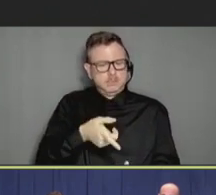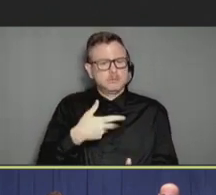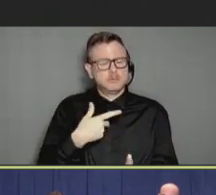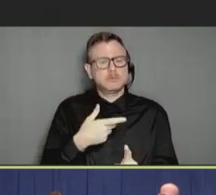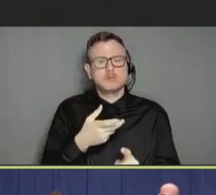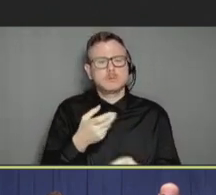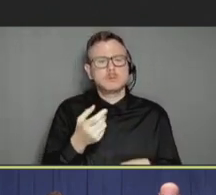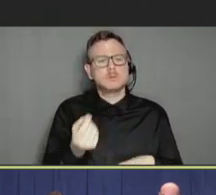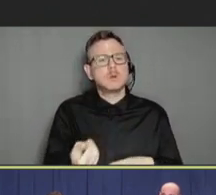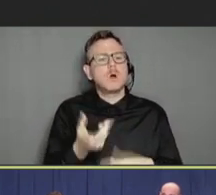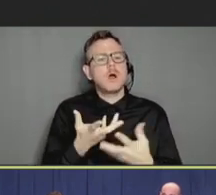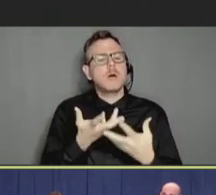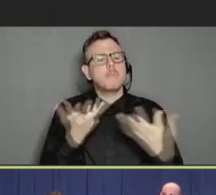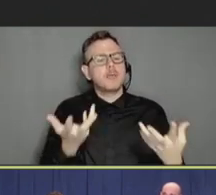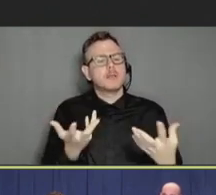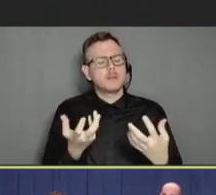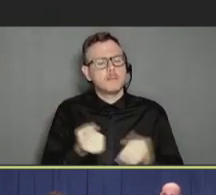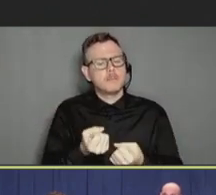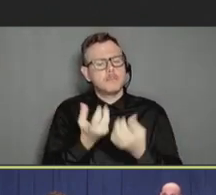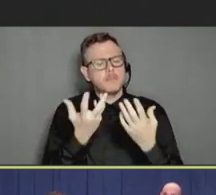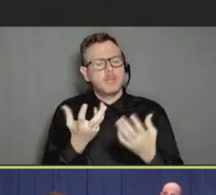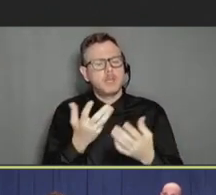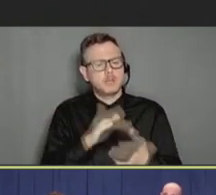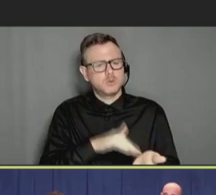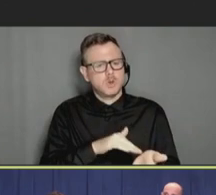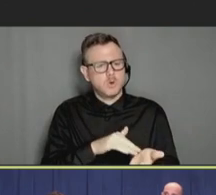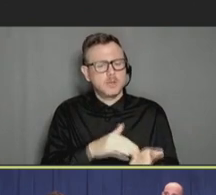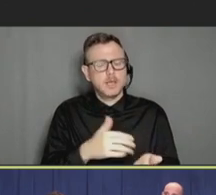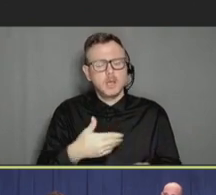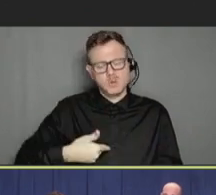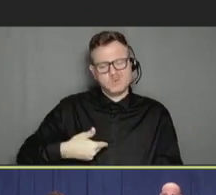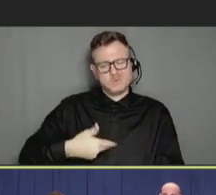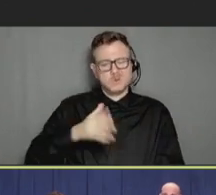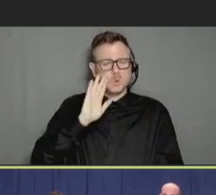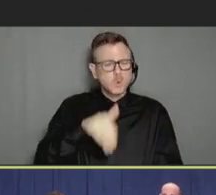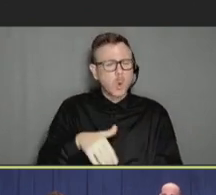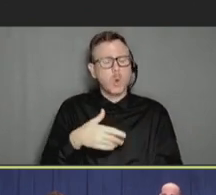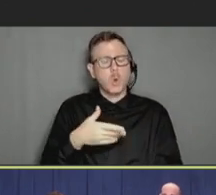of providers just probably inherently know how to communicate well with patients. But,